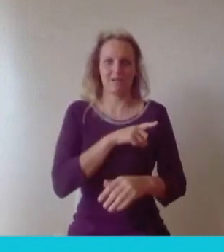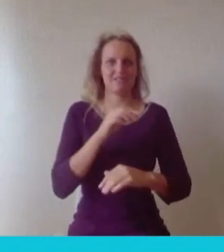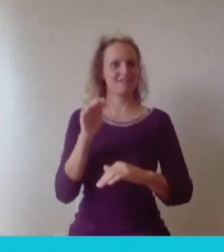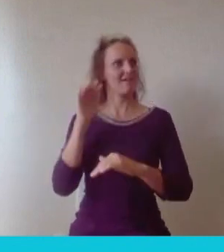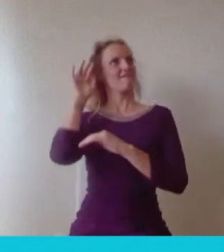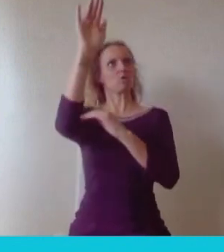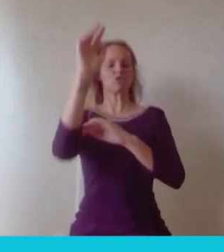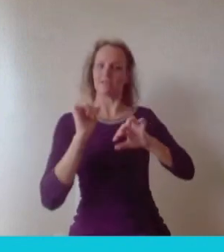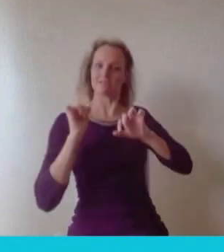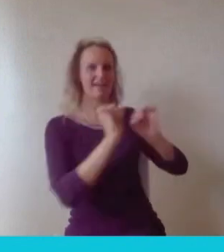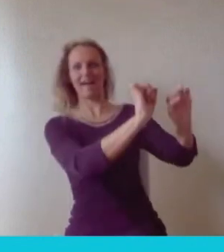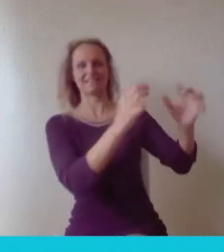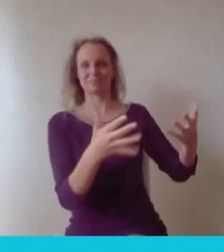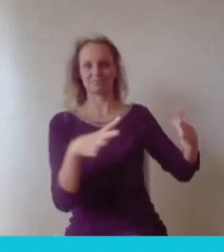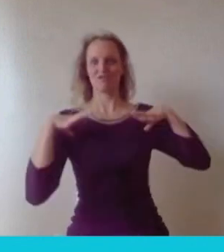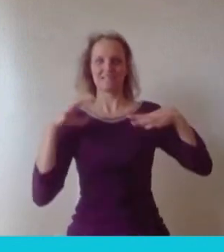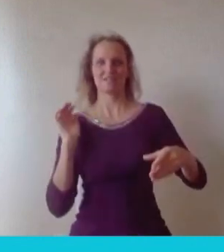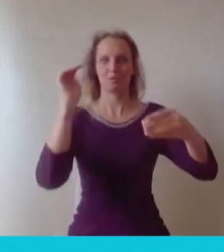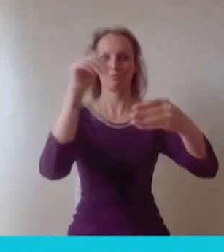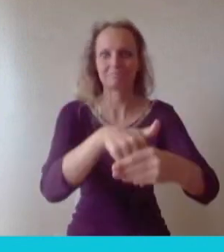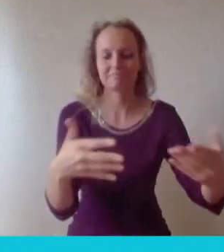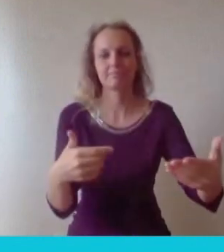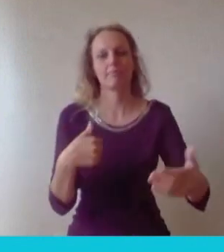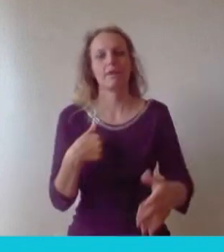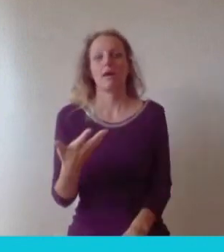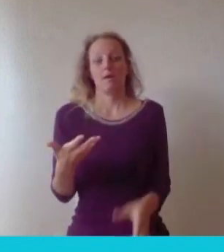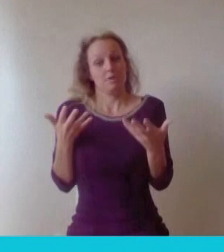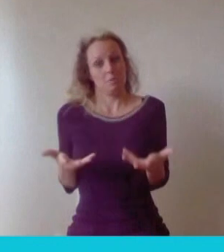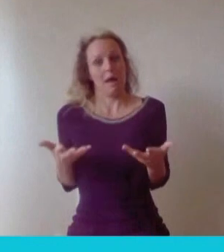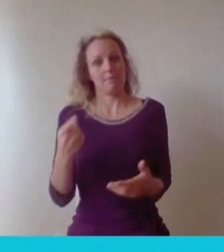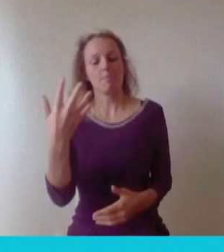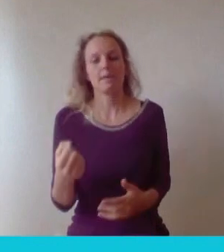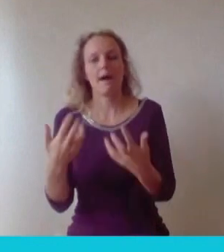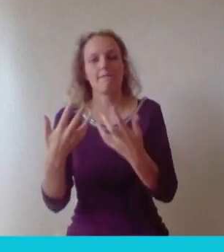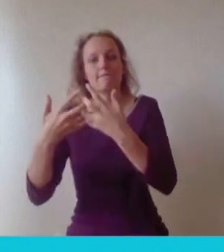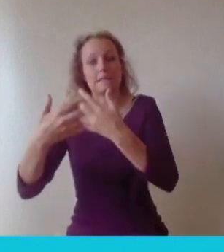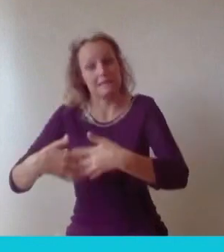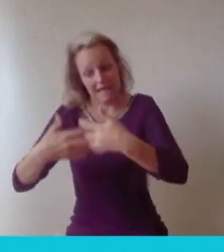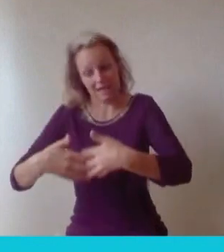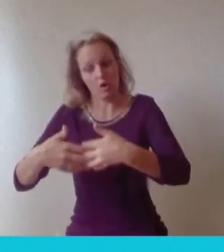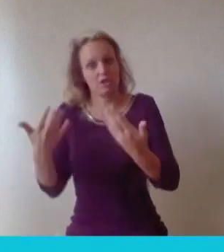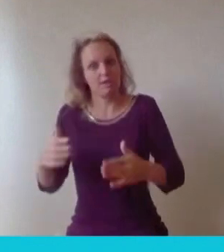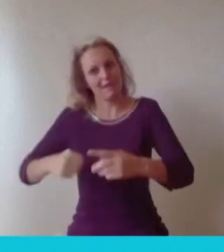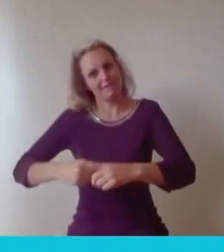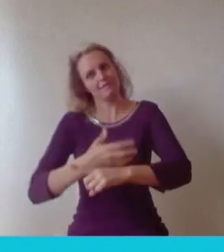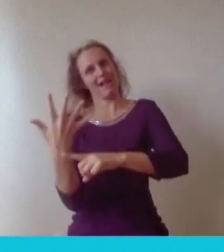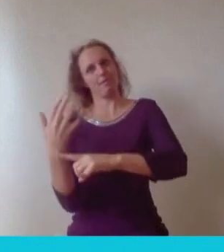about scale, so we've got the tech. We've been developing it over 10 years now, which is a long time and so we're going to carry on